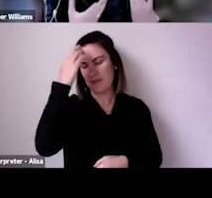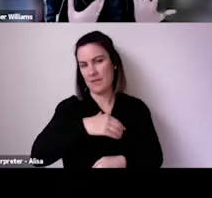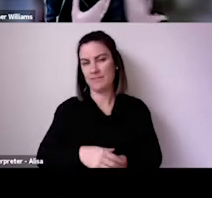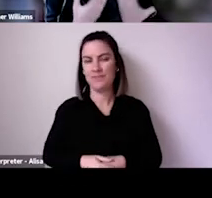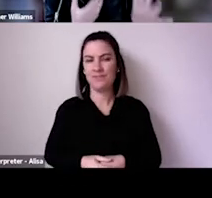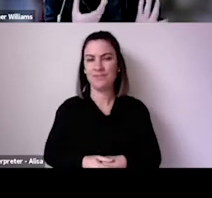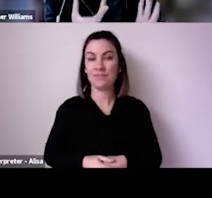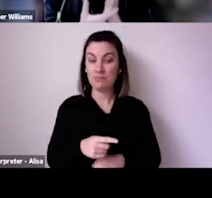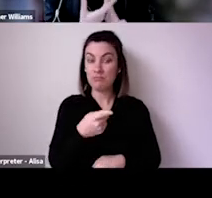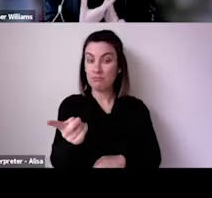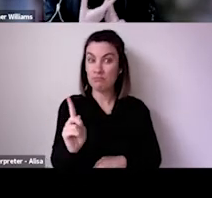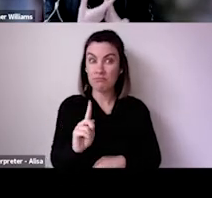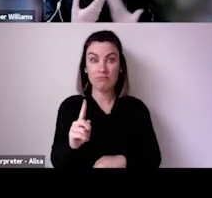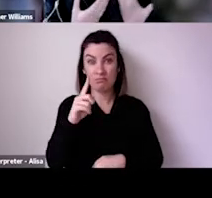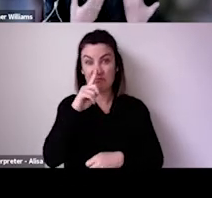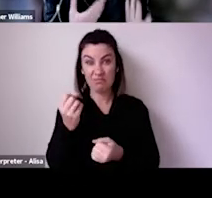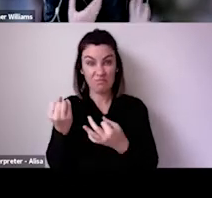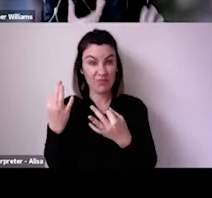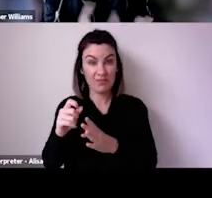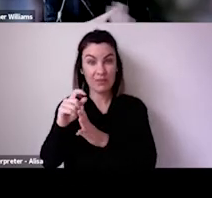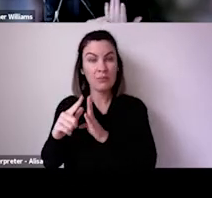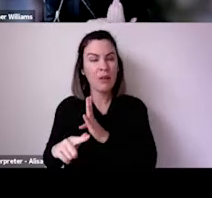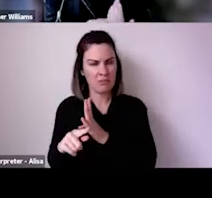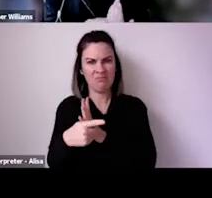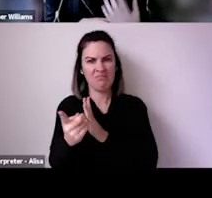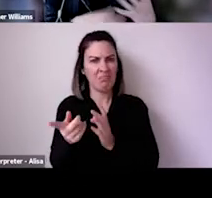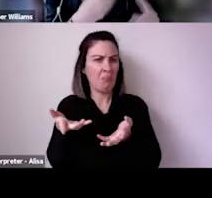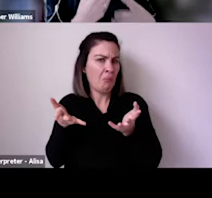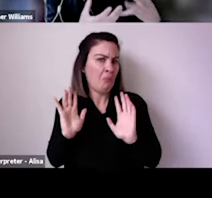million doses have been given in Australia, so we're kind of getting up there, but still